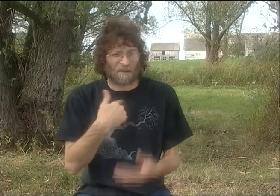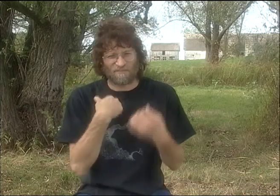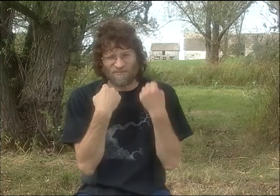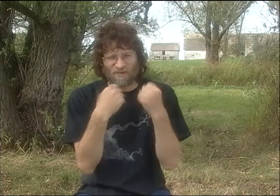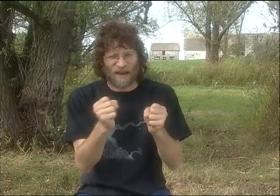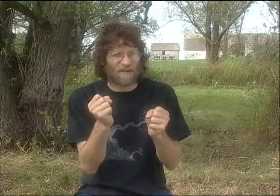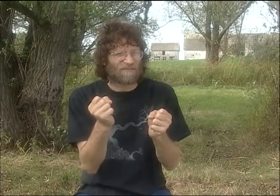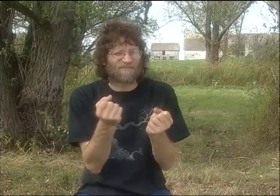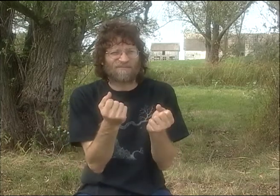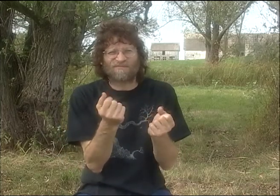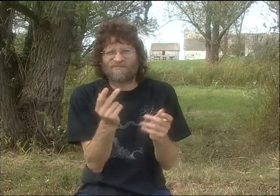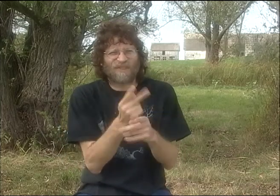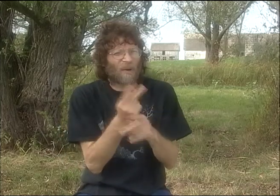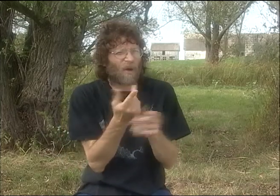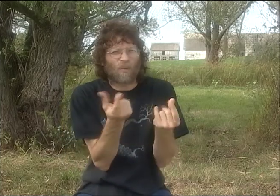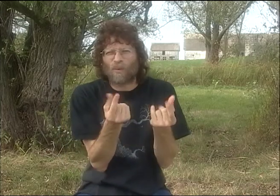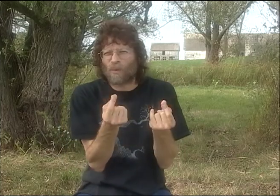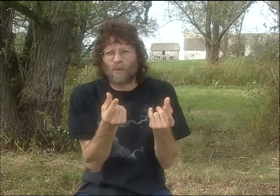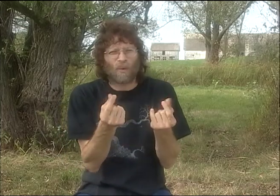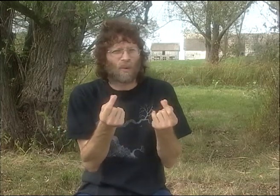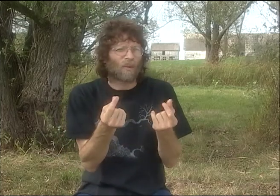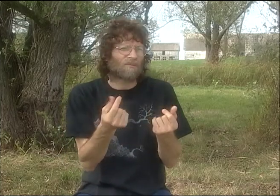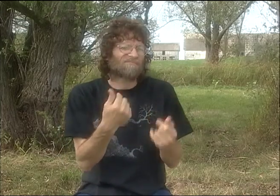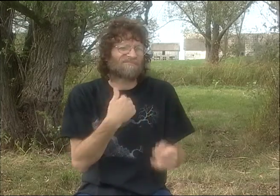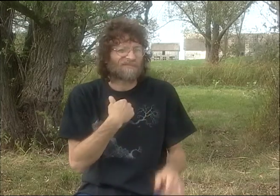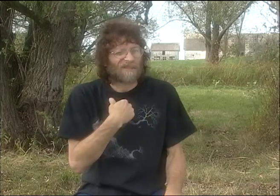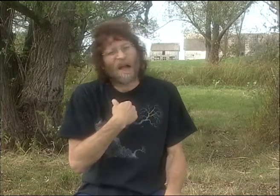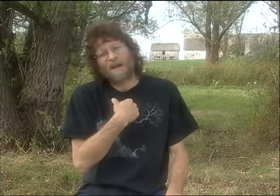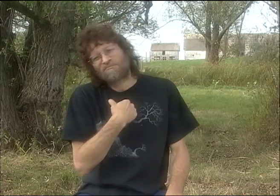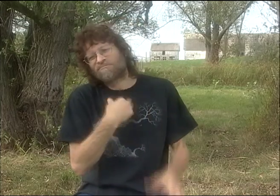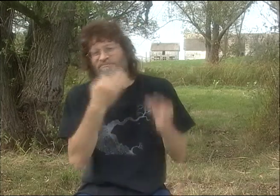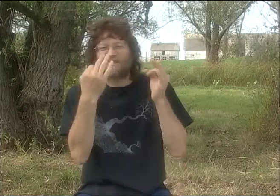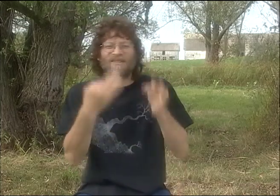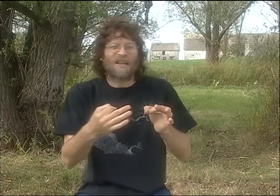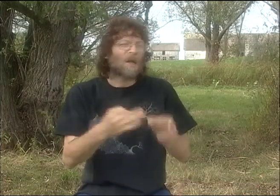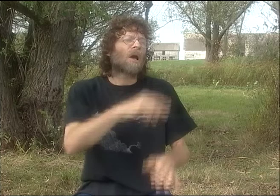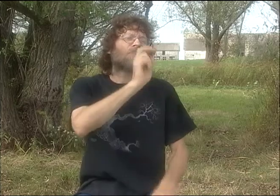I GRADUATED COLLEGE, AND I WAS TRYING TO FIGURE OUT WHAT TO DO WITH MY LIFE,